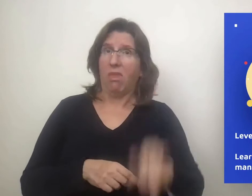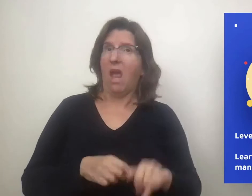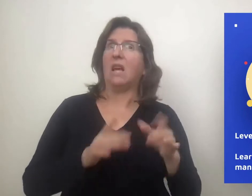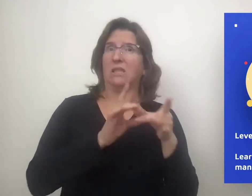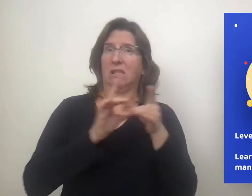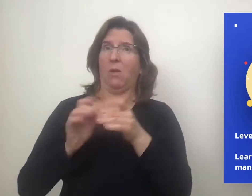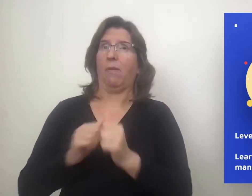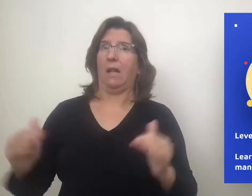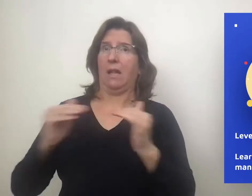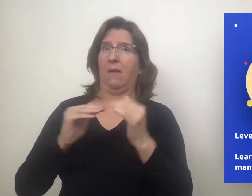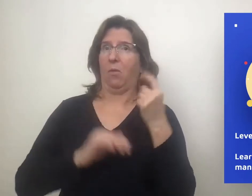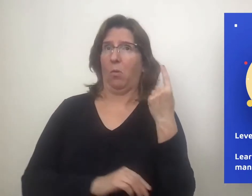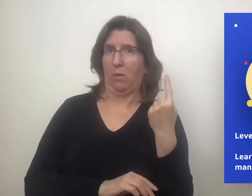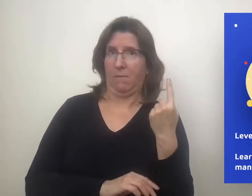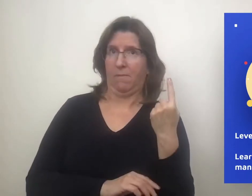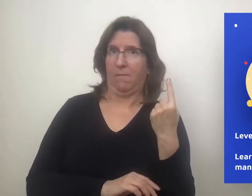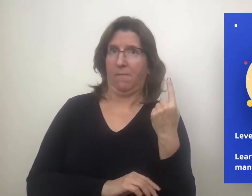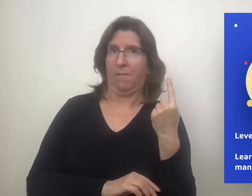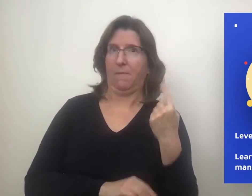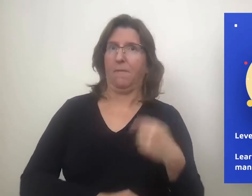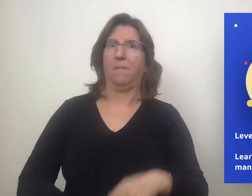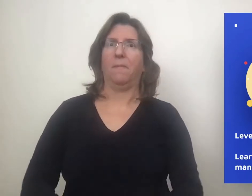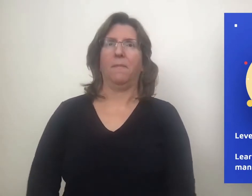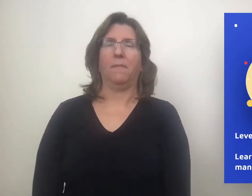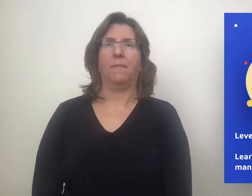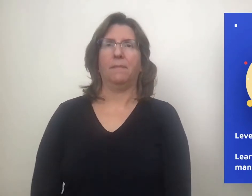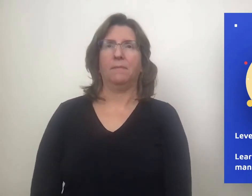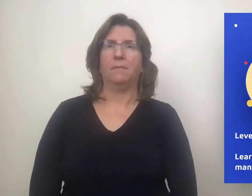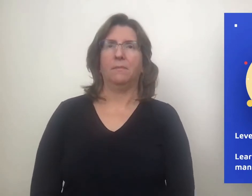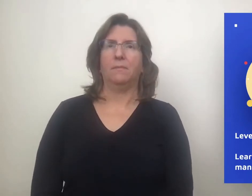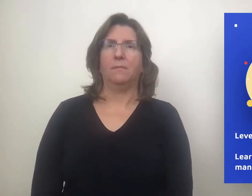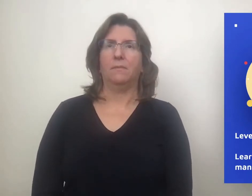So level 1 deals with the specific learning management system.